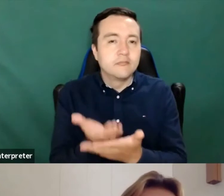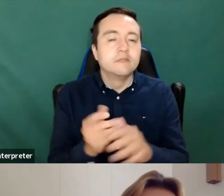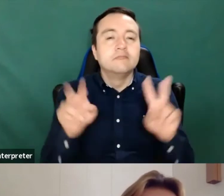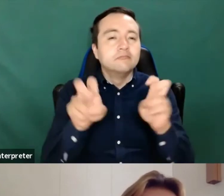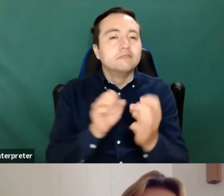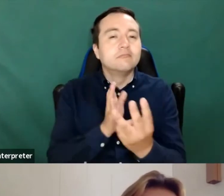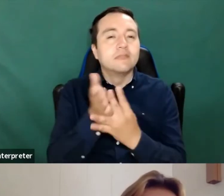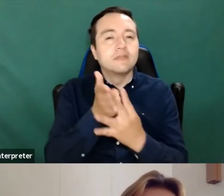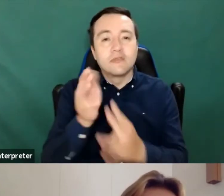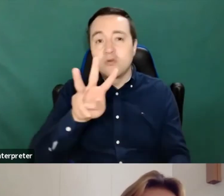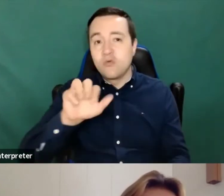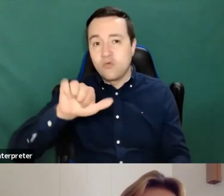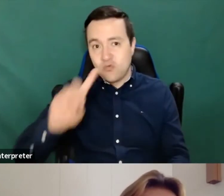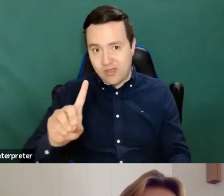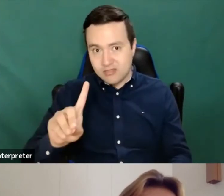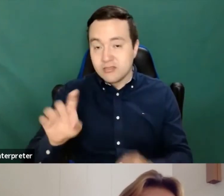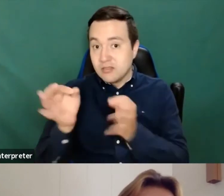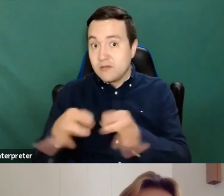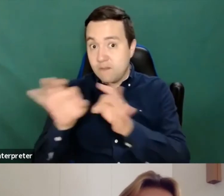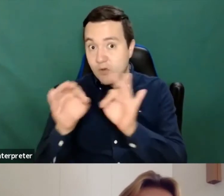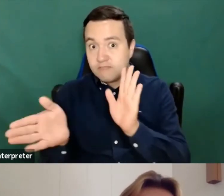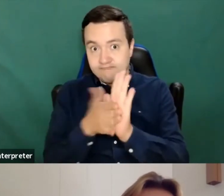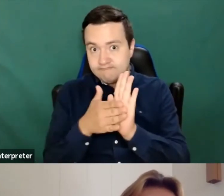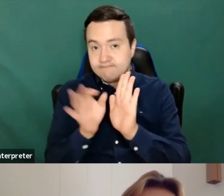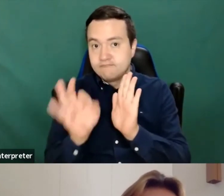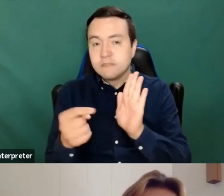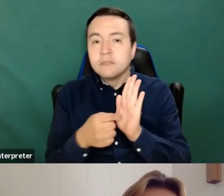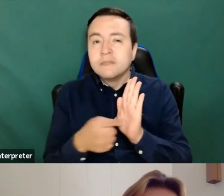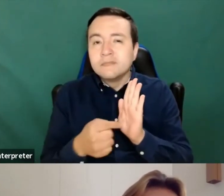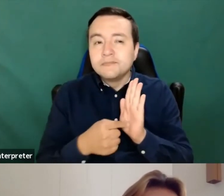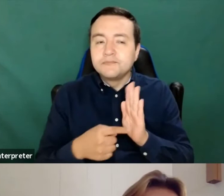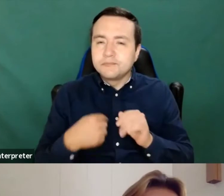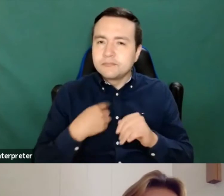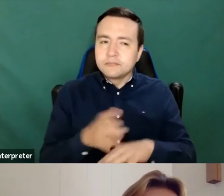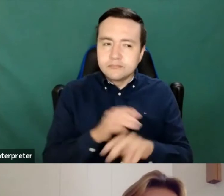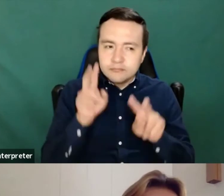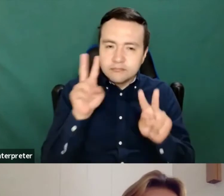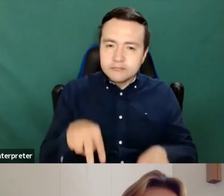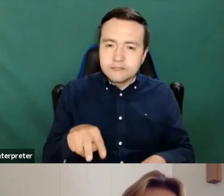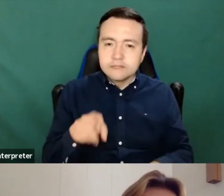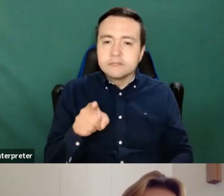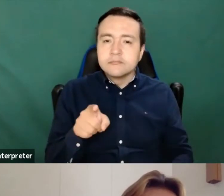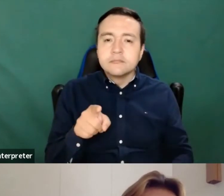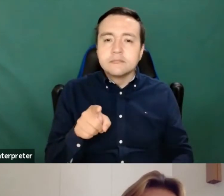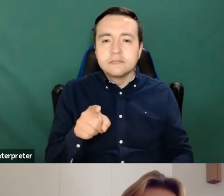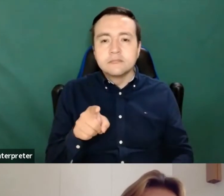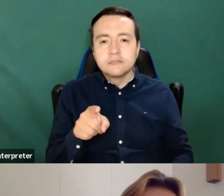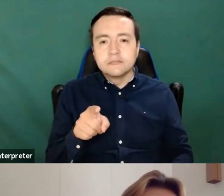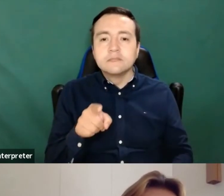is good and important. One that I really liked was that well, it just shows the important it makes it a serious